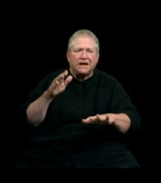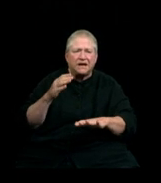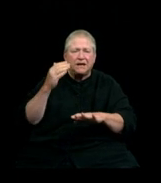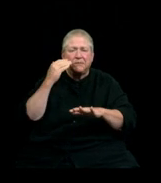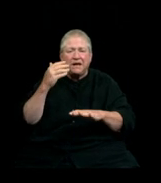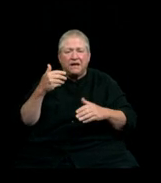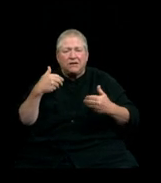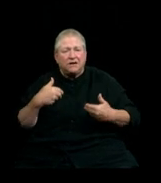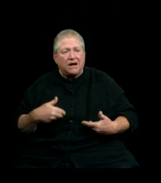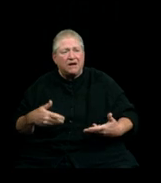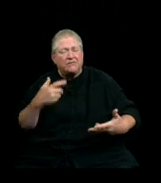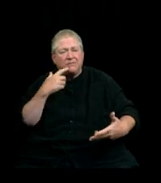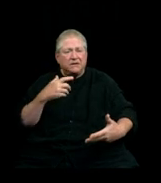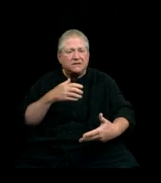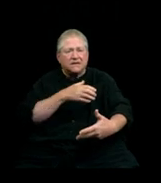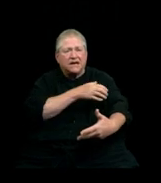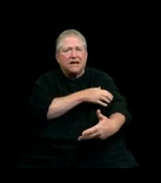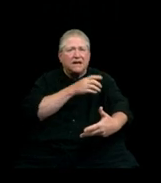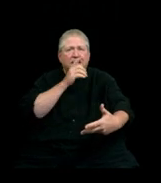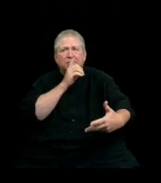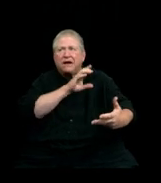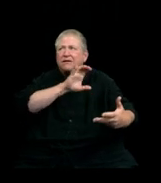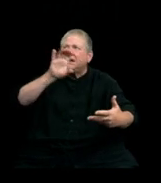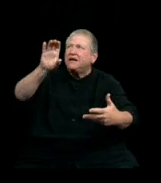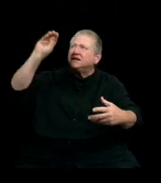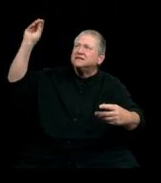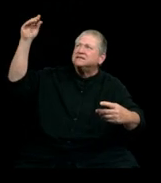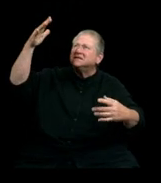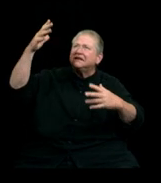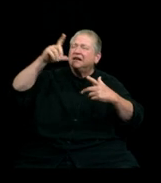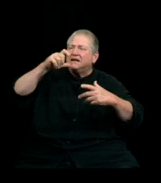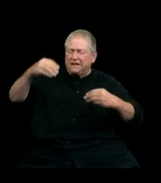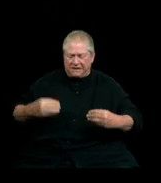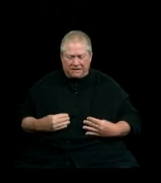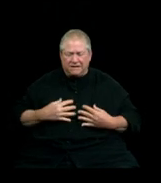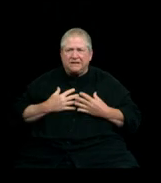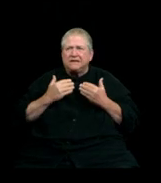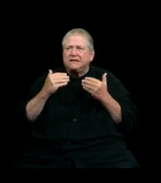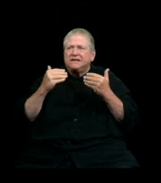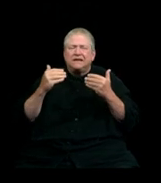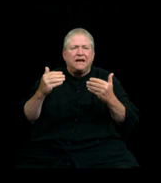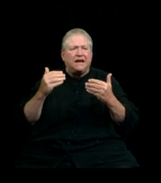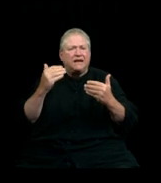with all the power of the sun and moon